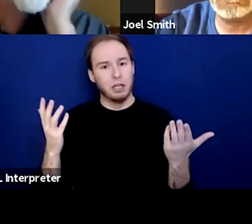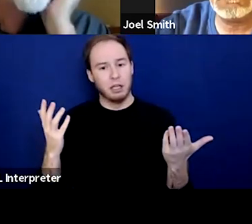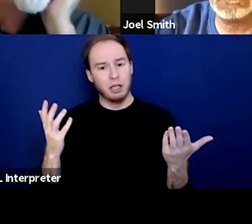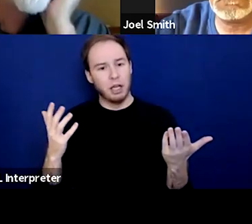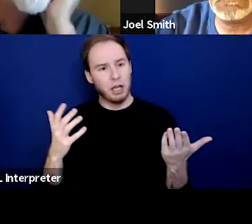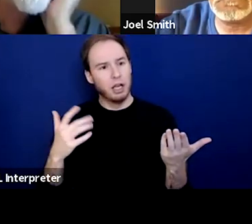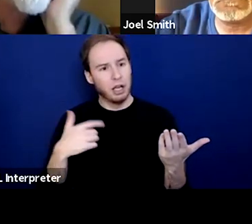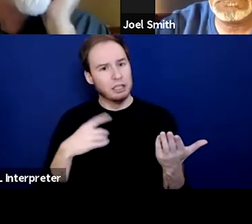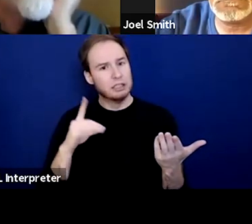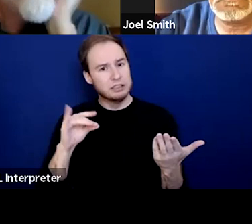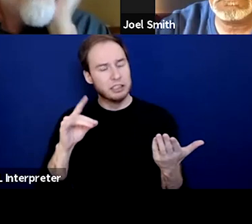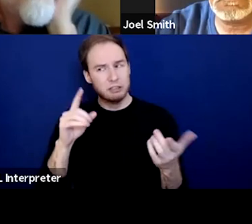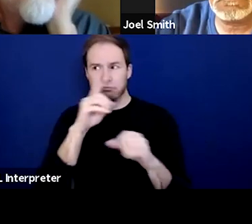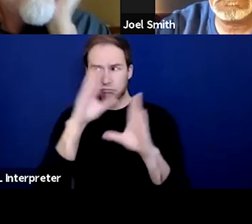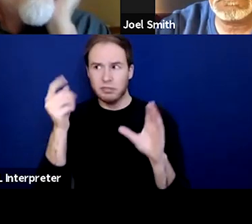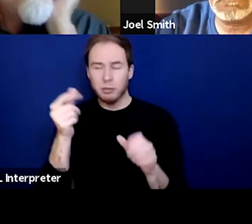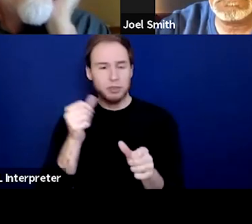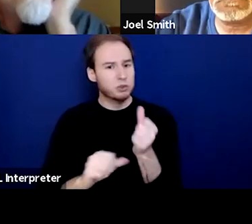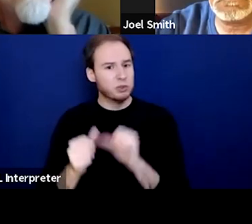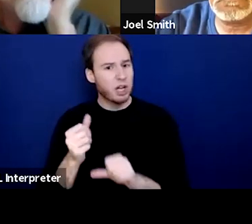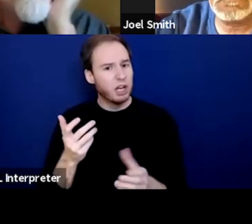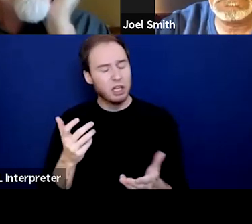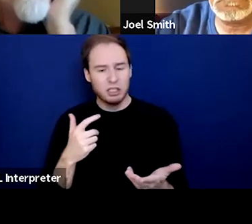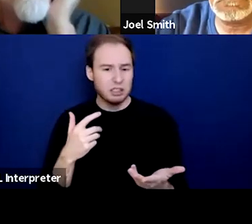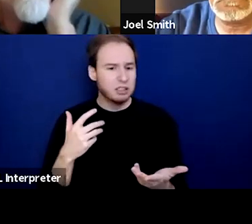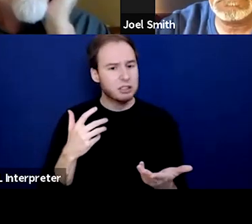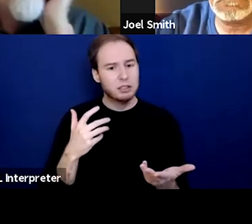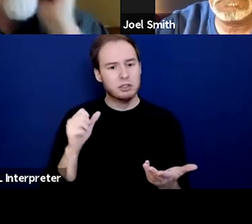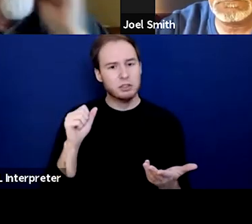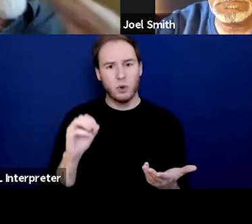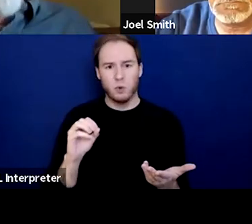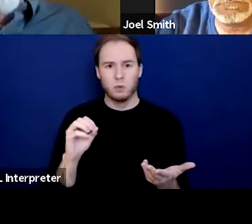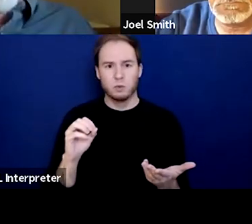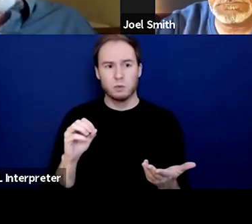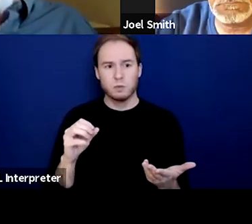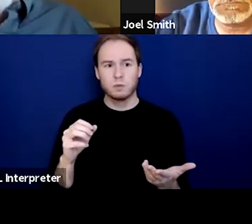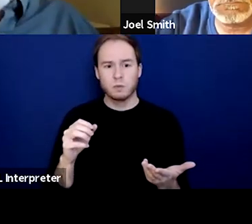at the time as well. And when I say I came for symptom reduction,